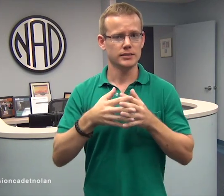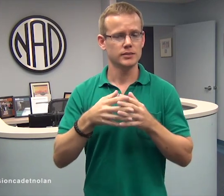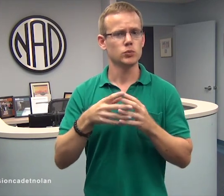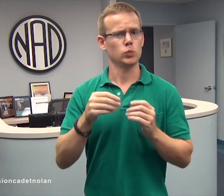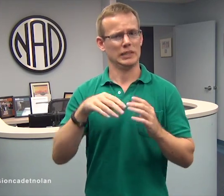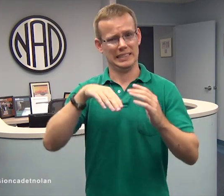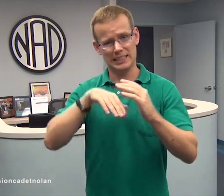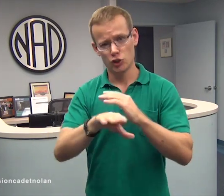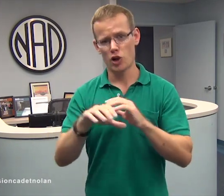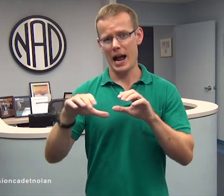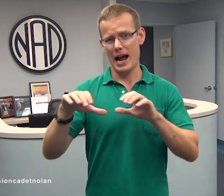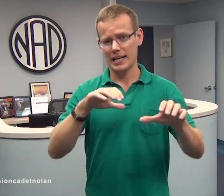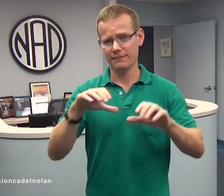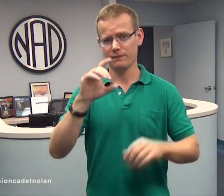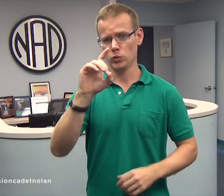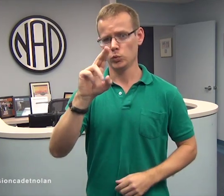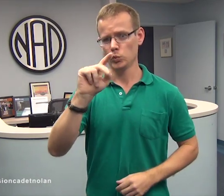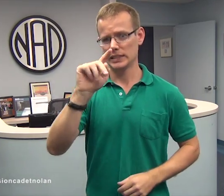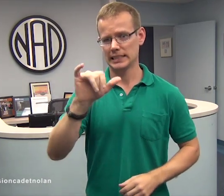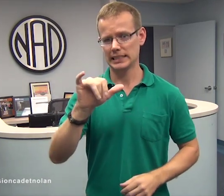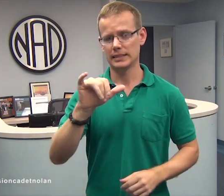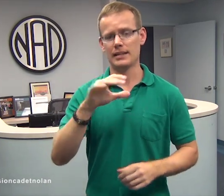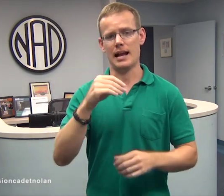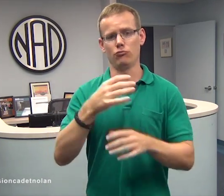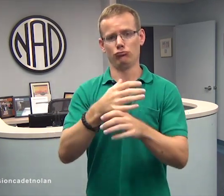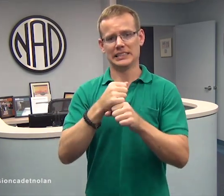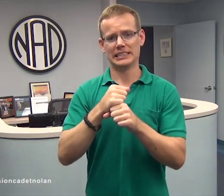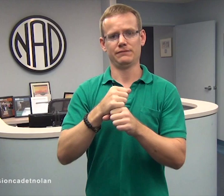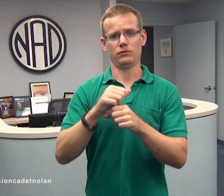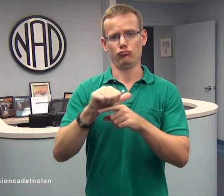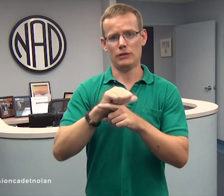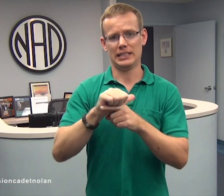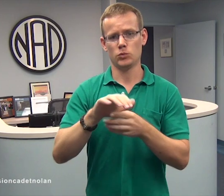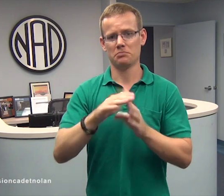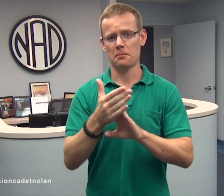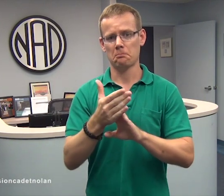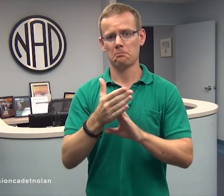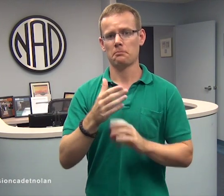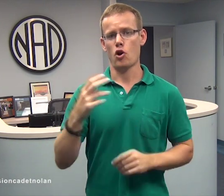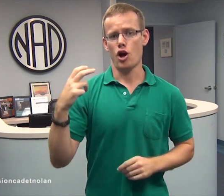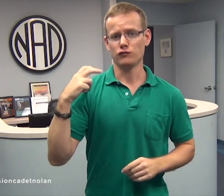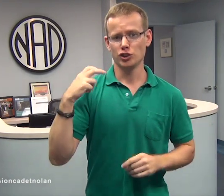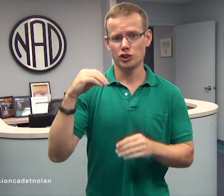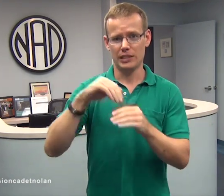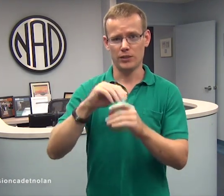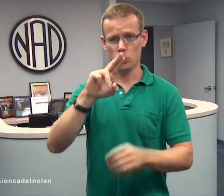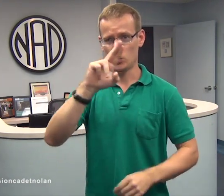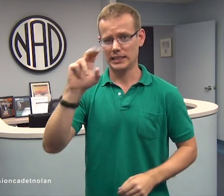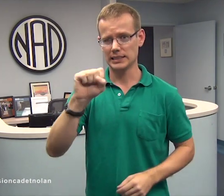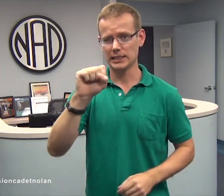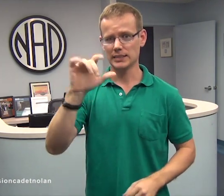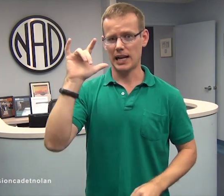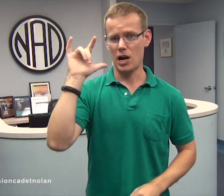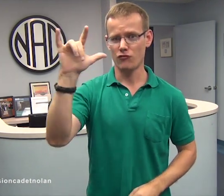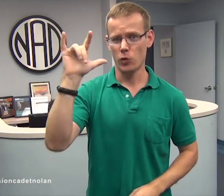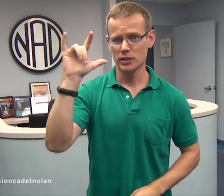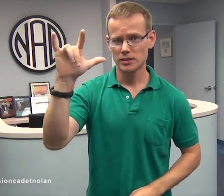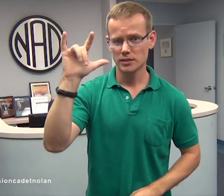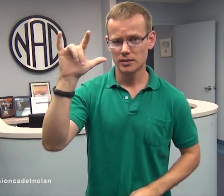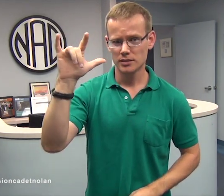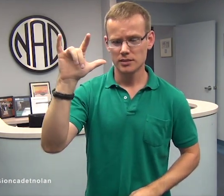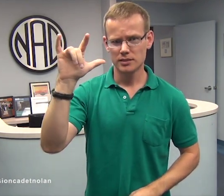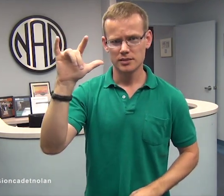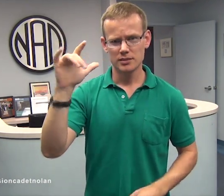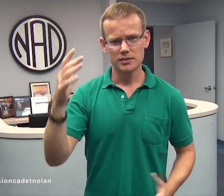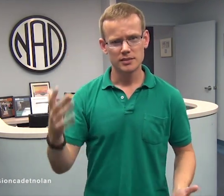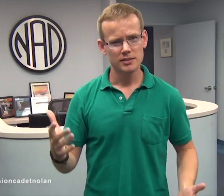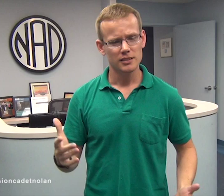to enter active duty and receive training to be officers in the United States Air Force.